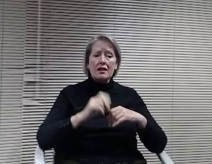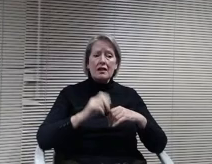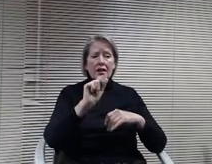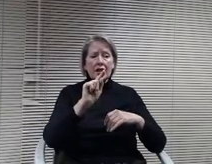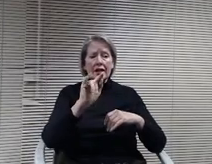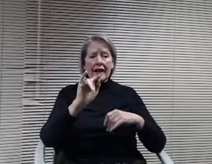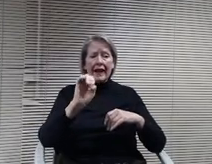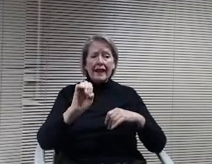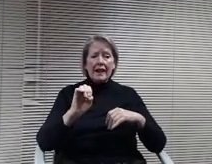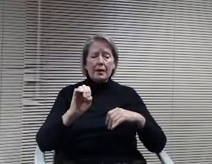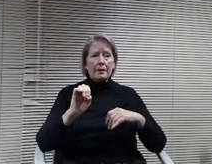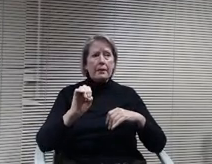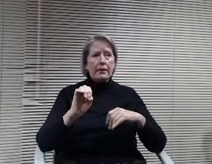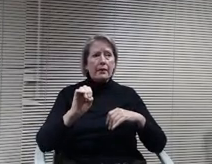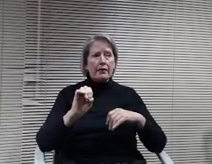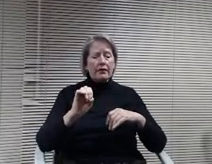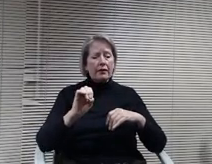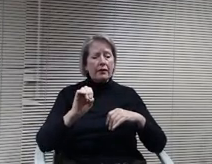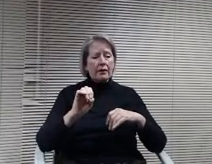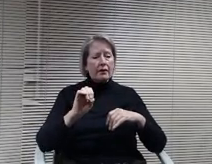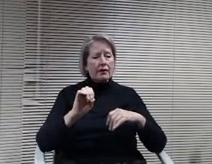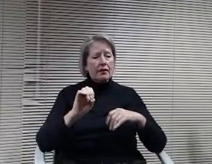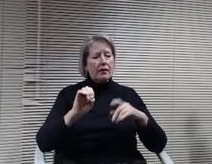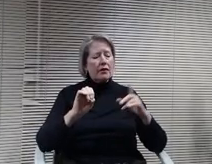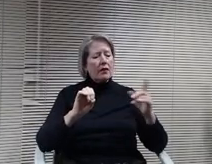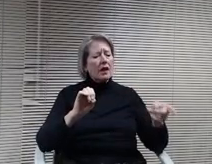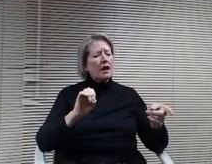Christina Mr Bourgeois I'm not quite sure.